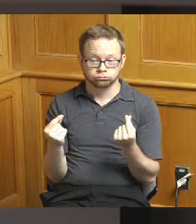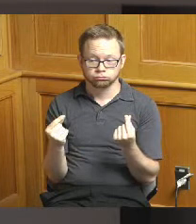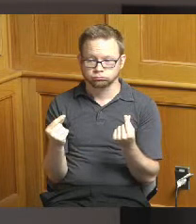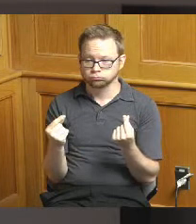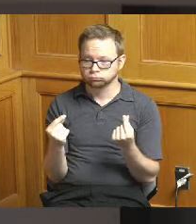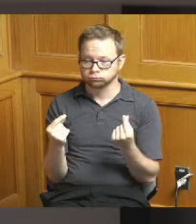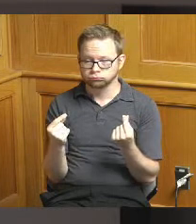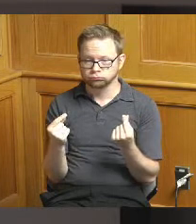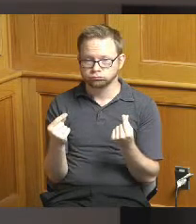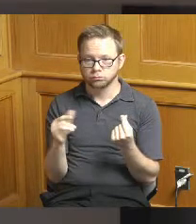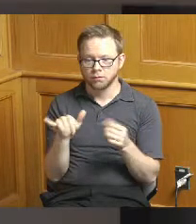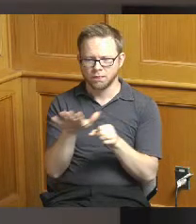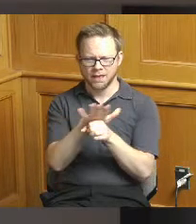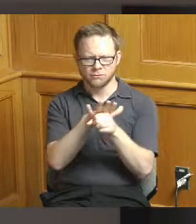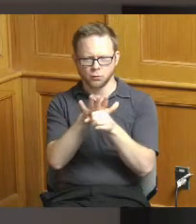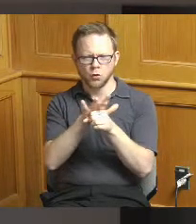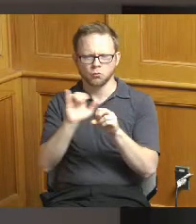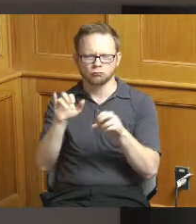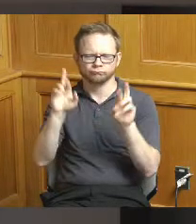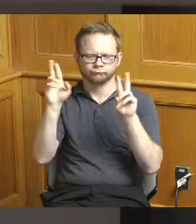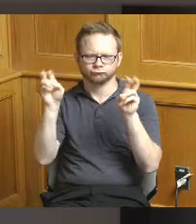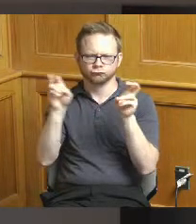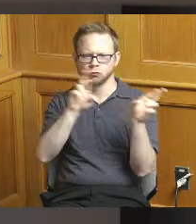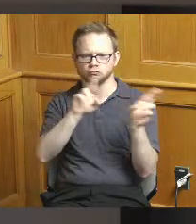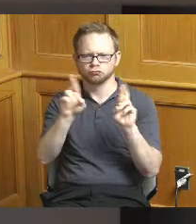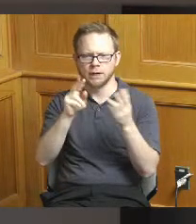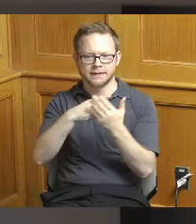a local site readiness program not all that different than the county site readiness